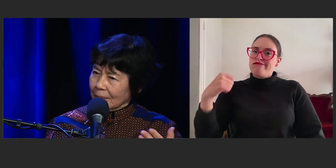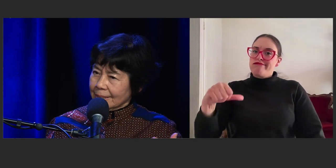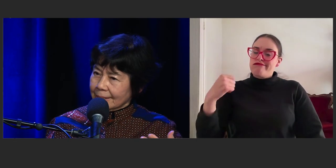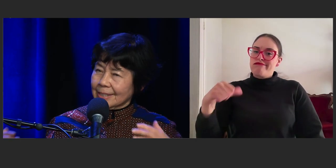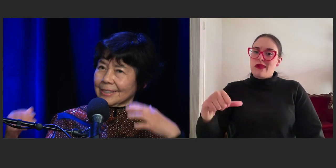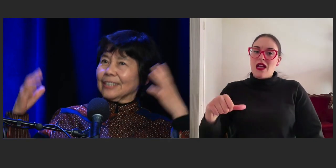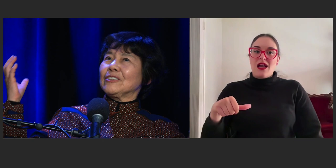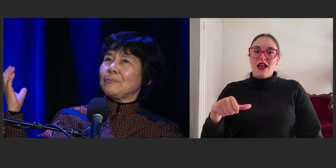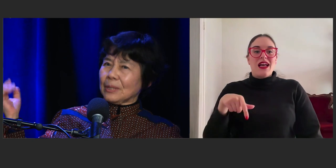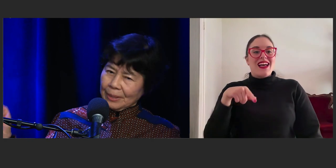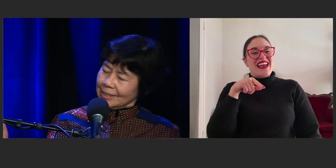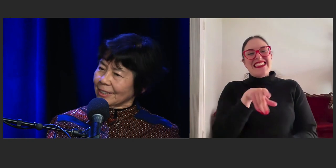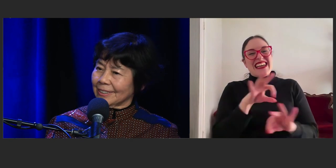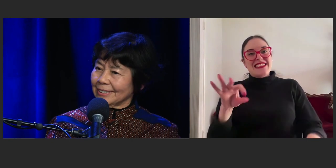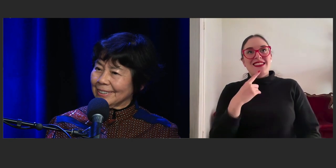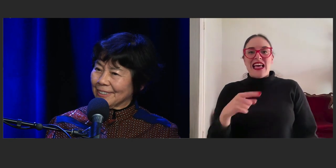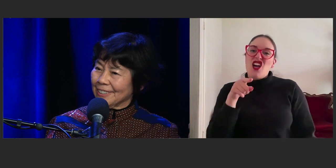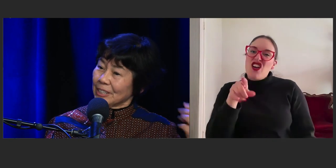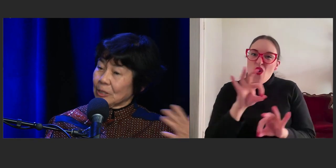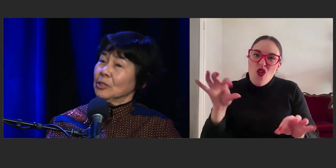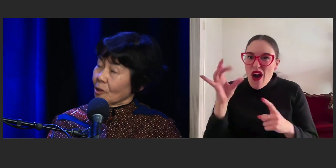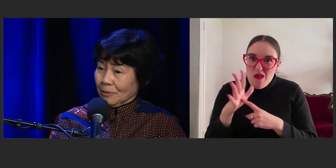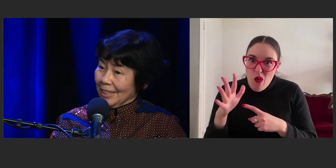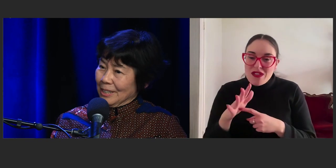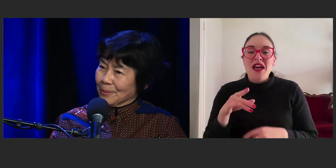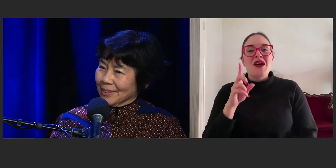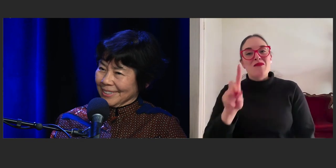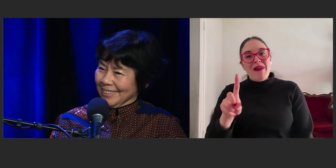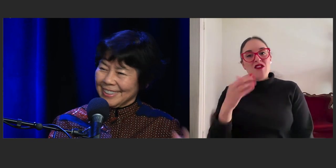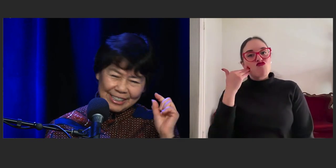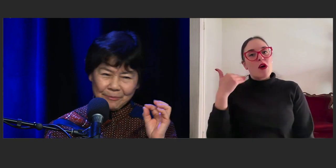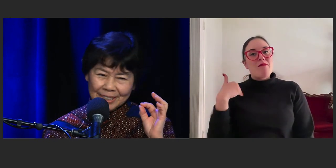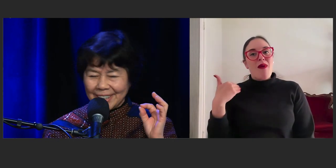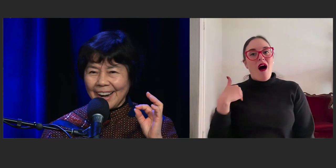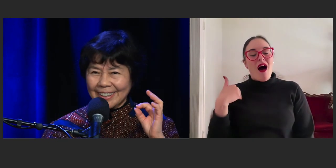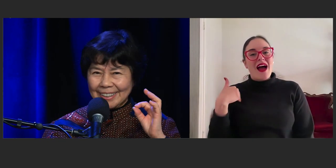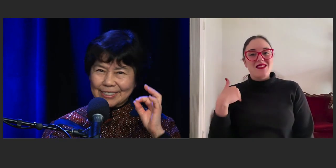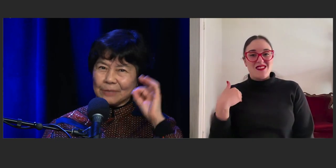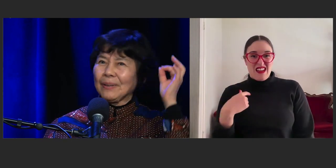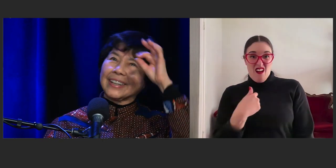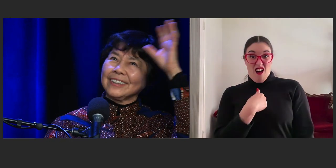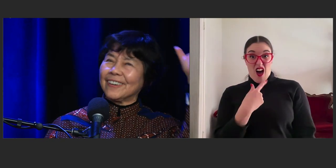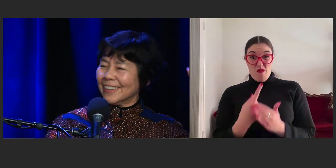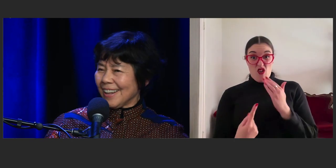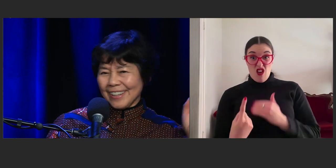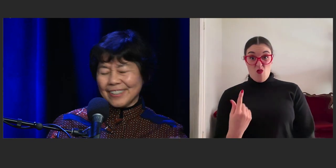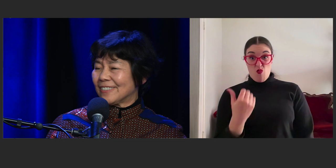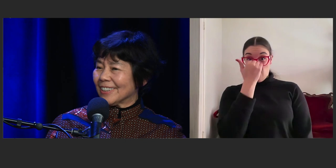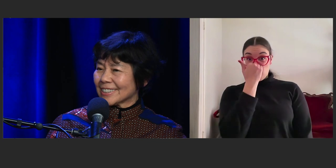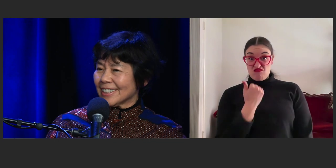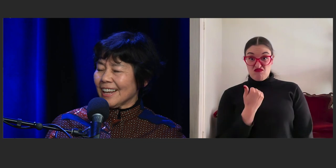but it just says, think of the big picture, you're not really important. Just one tiny little speck in the whole universe.